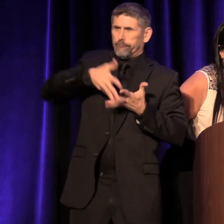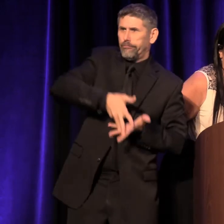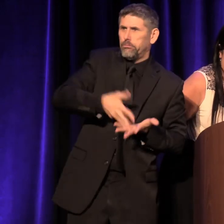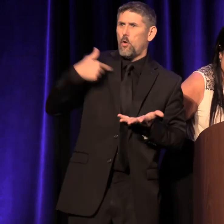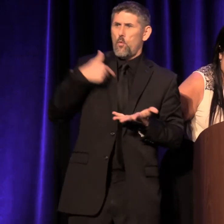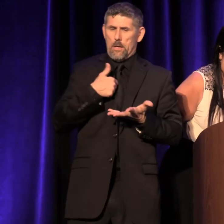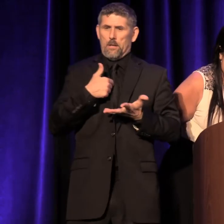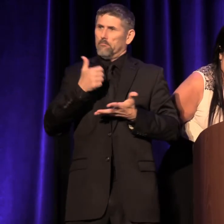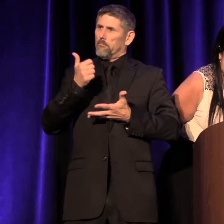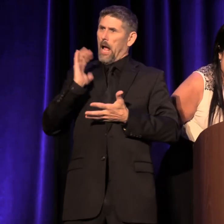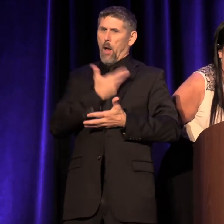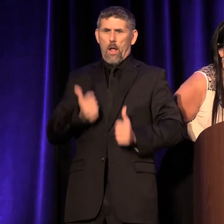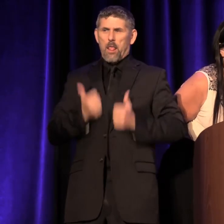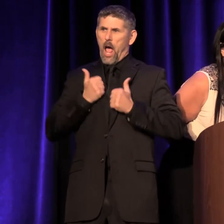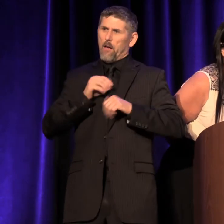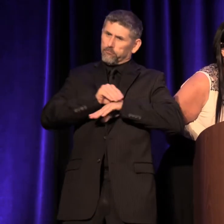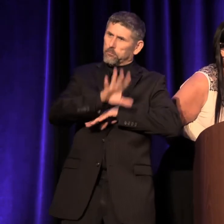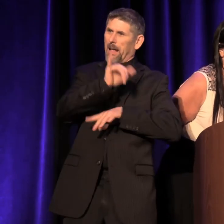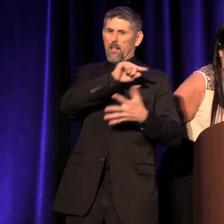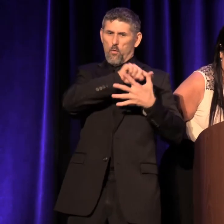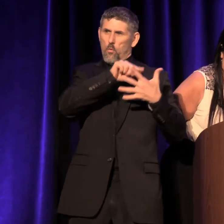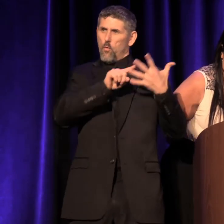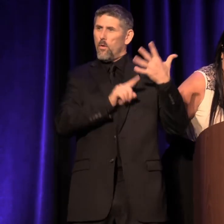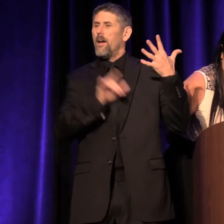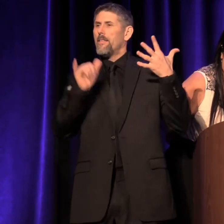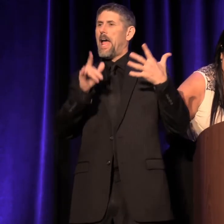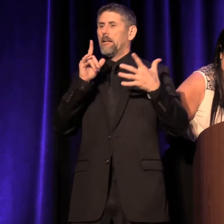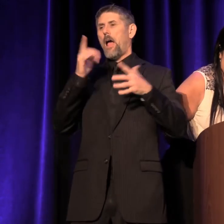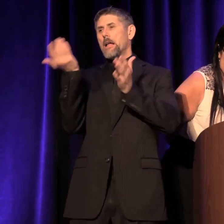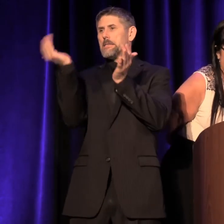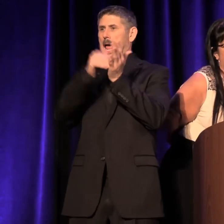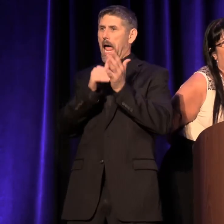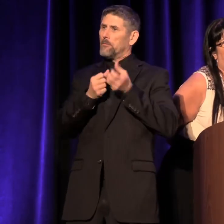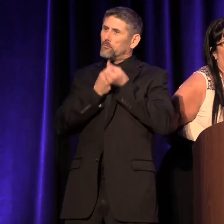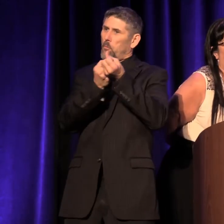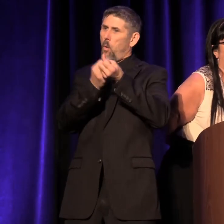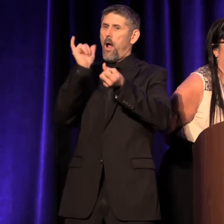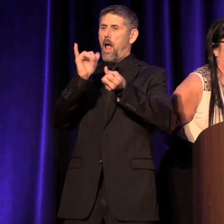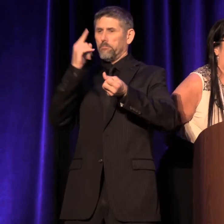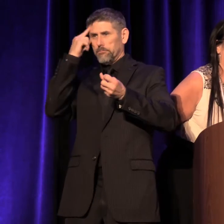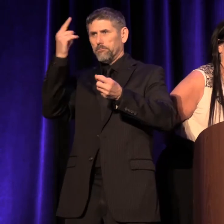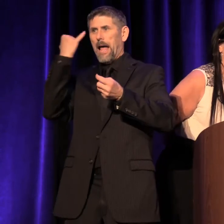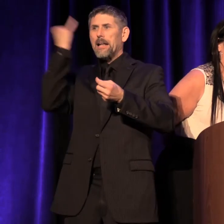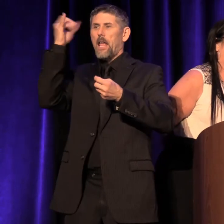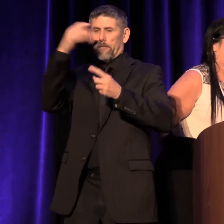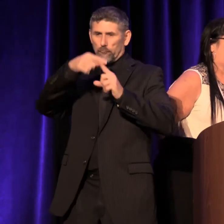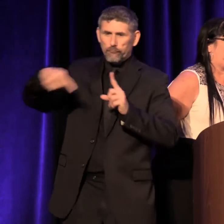and these are also the driving characteristics of the notion of Full Circle, and also to making great beer and wine.